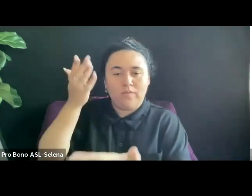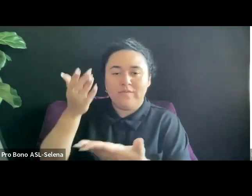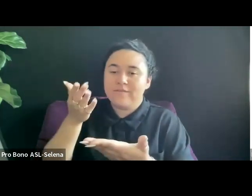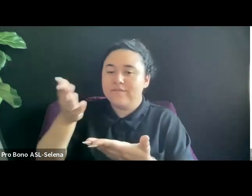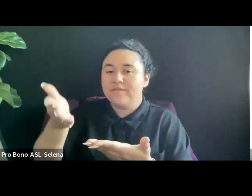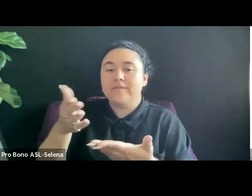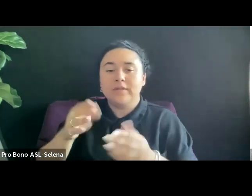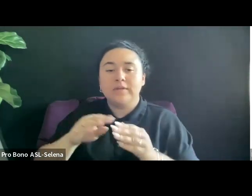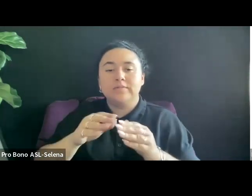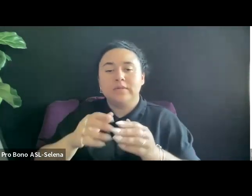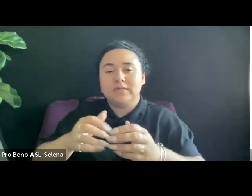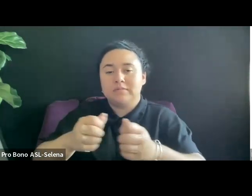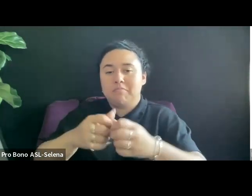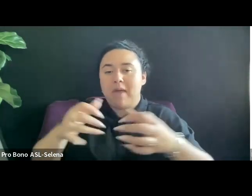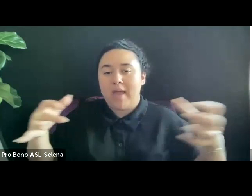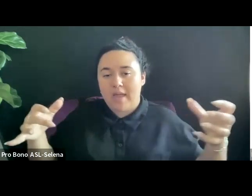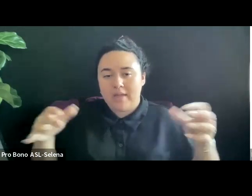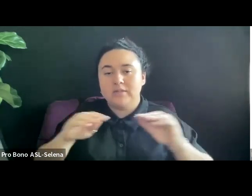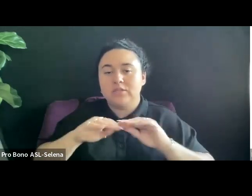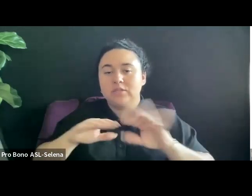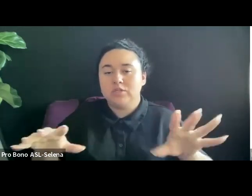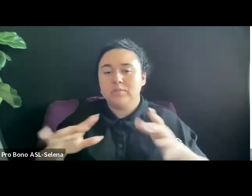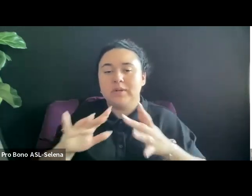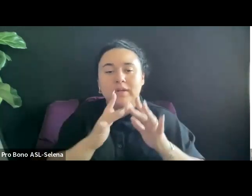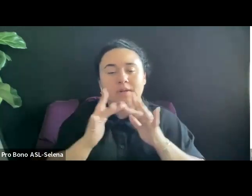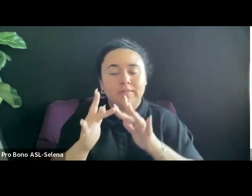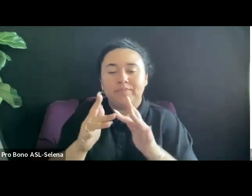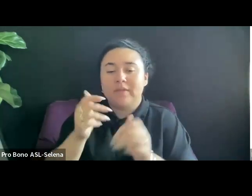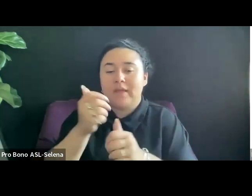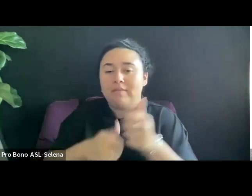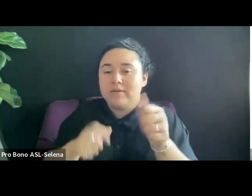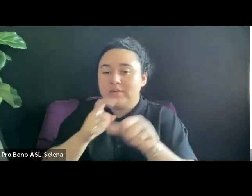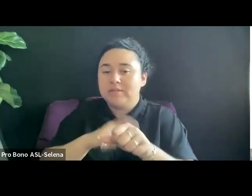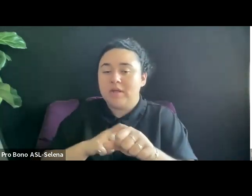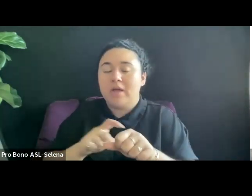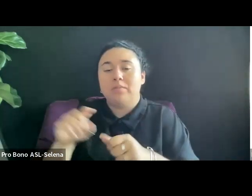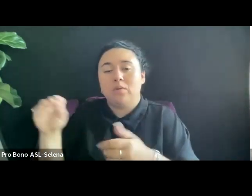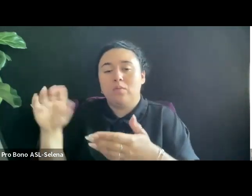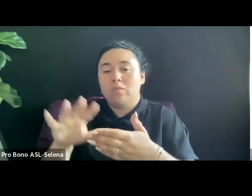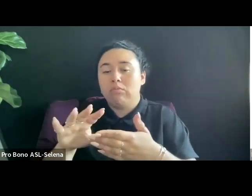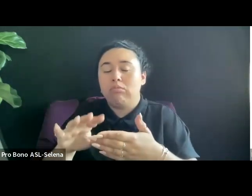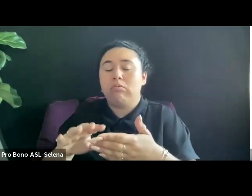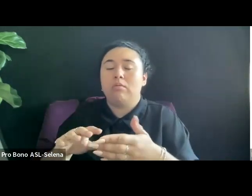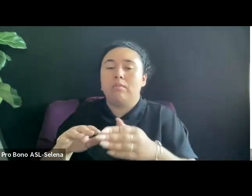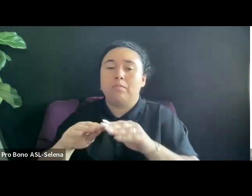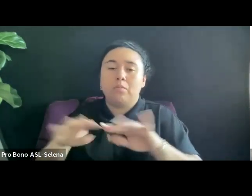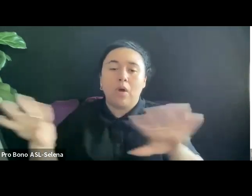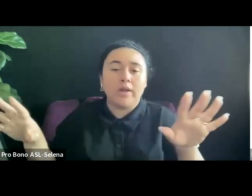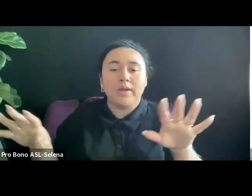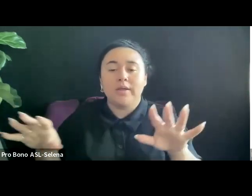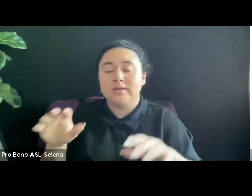USE EVERY BROADCAST AS A LAUNCHING POINT F. YOU HAVE AIR TIME OR DATE, SEND OUT EMAILS TO